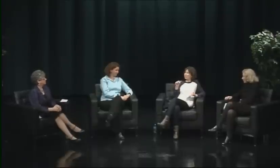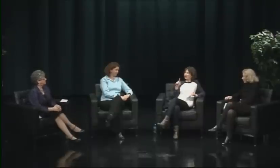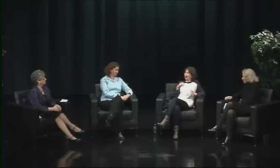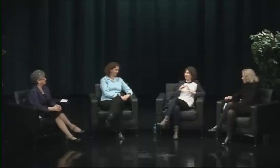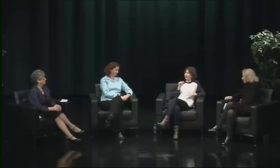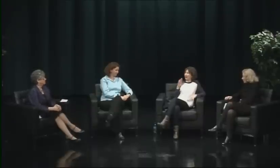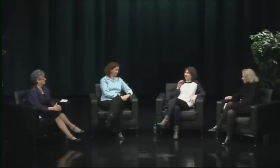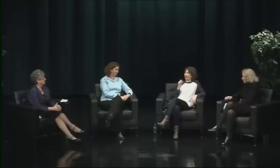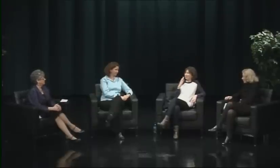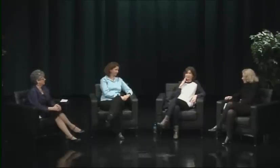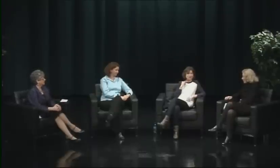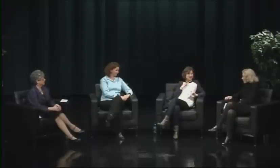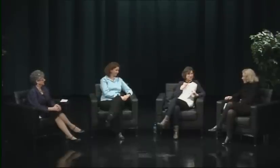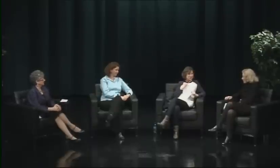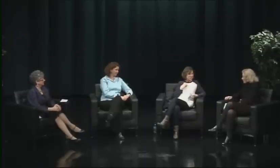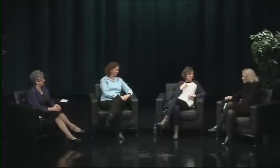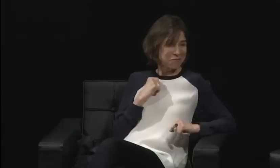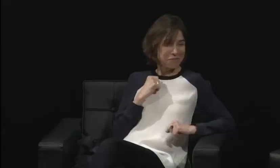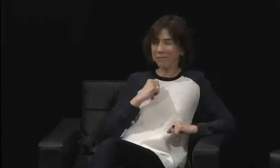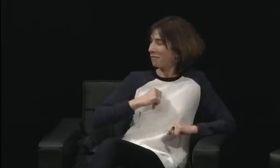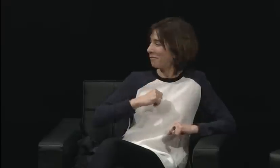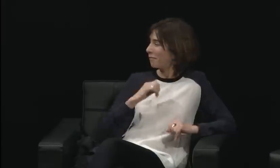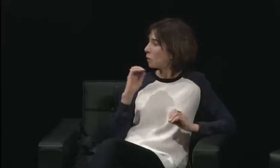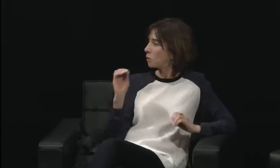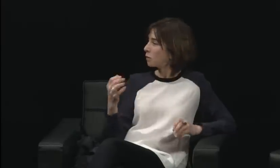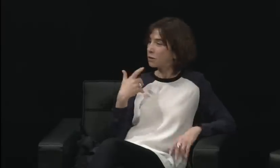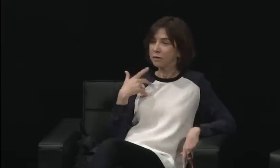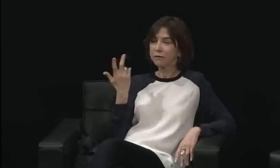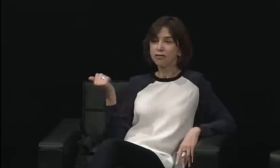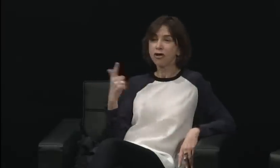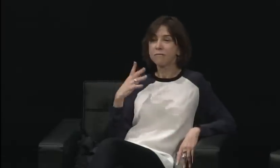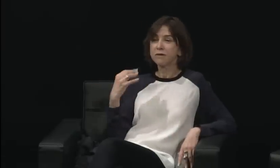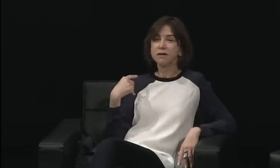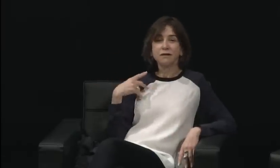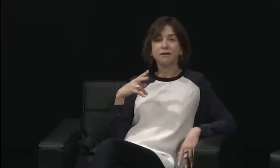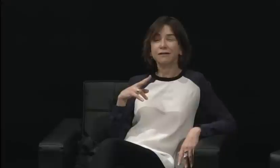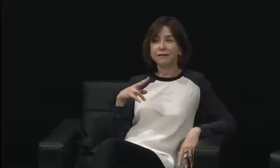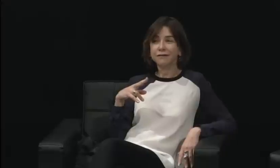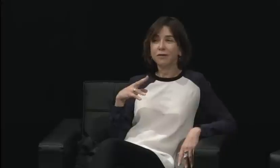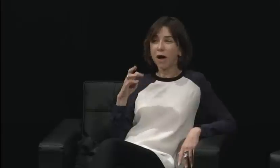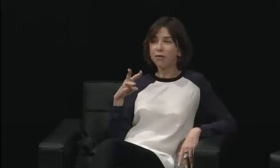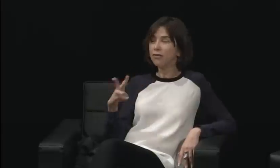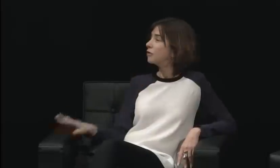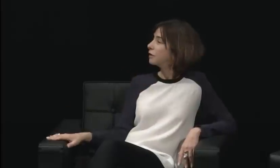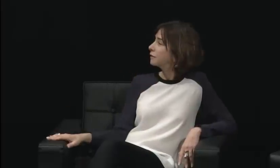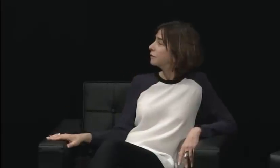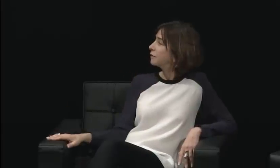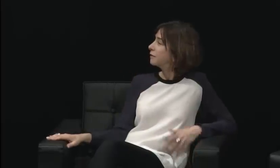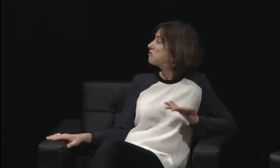and said that we had won, and I was looking out